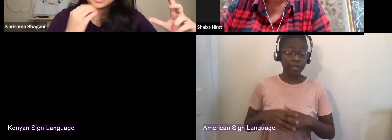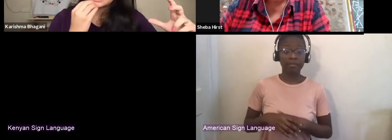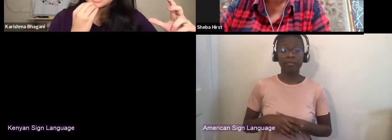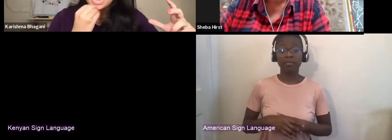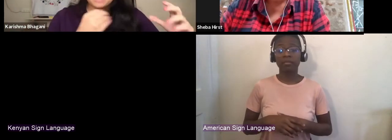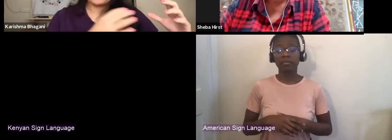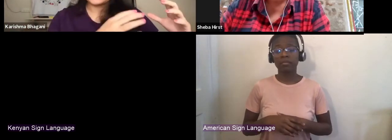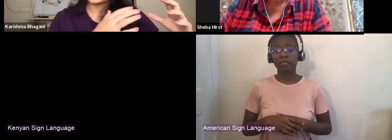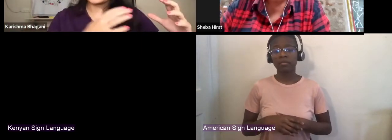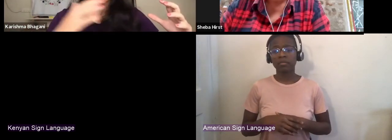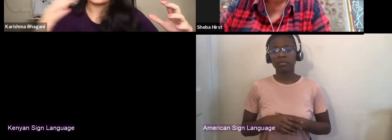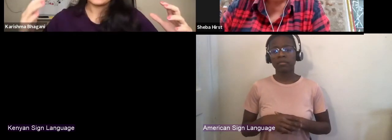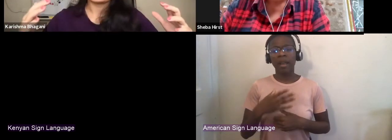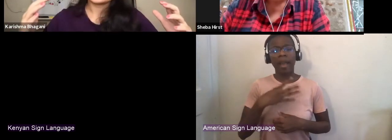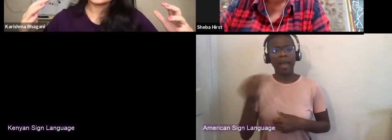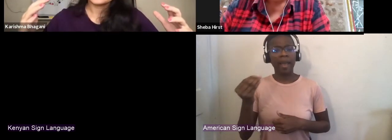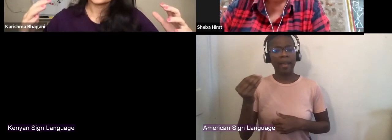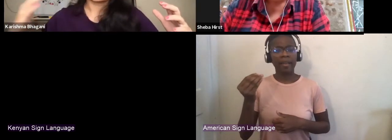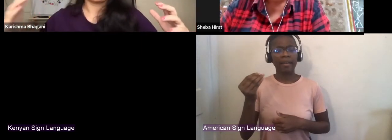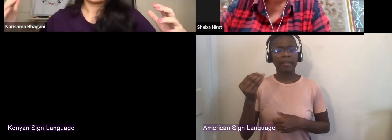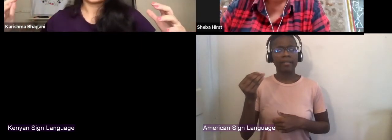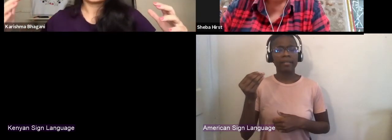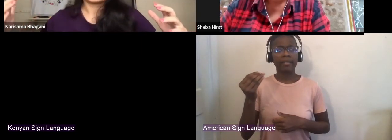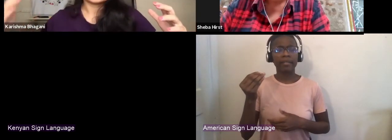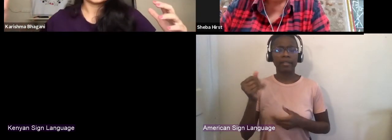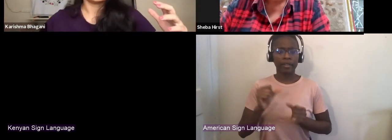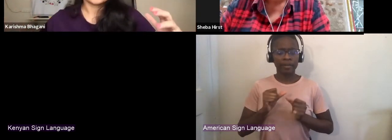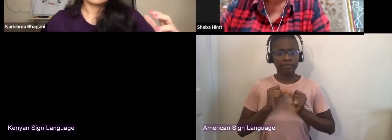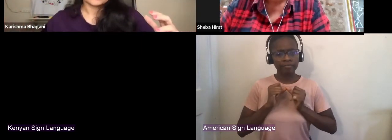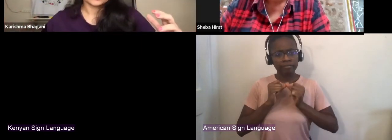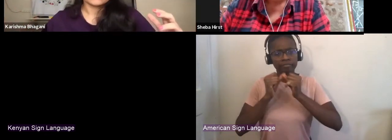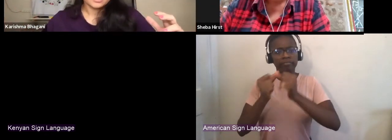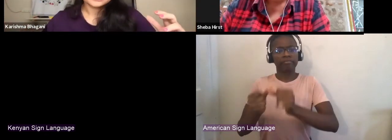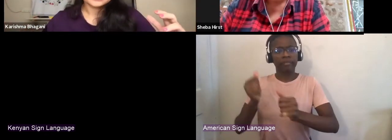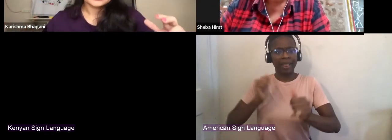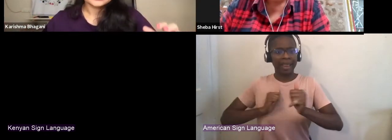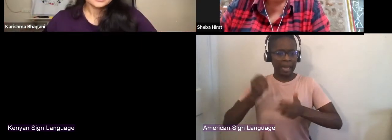that hypothetically will last to support this new generation of artists.